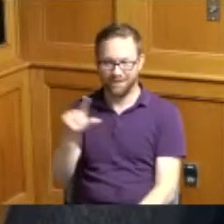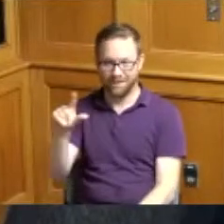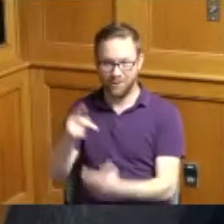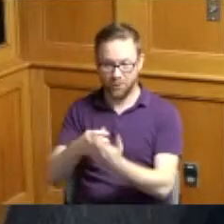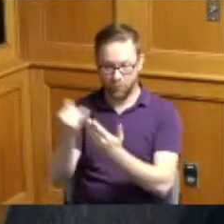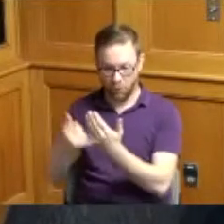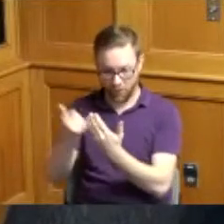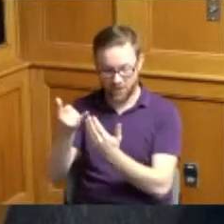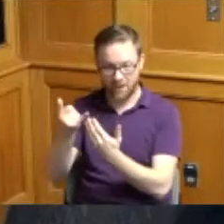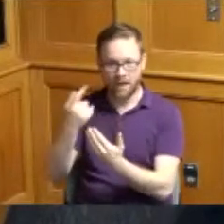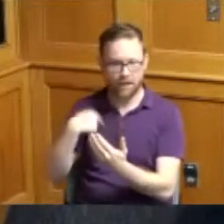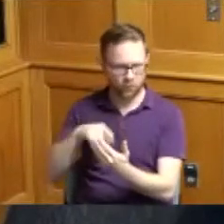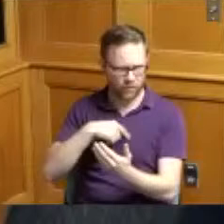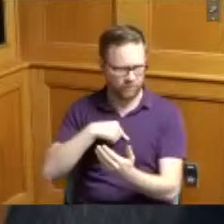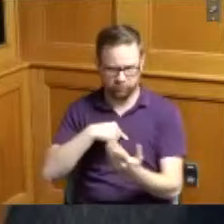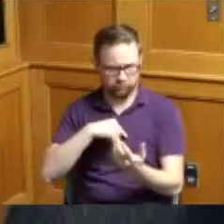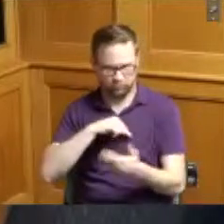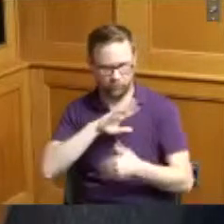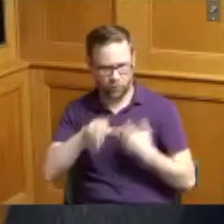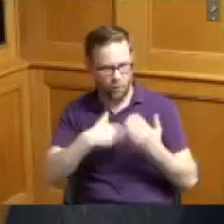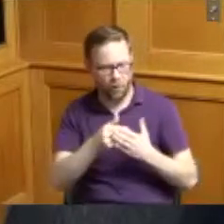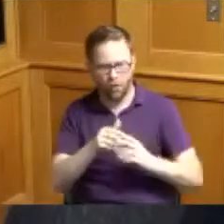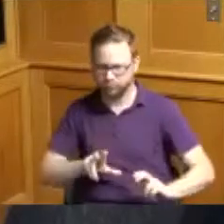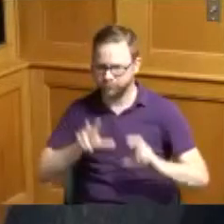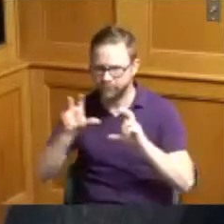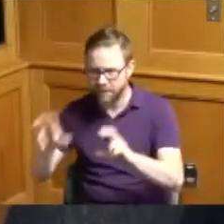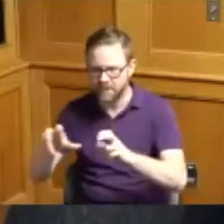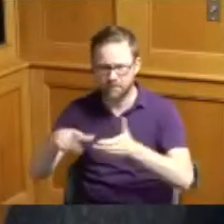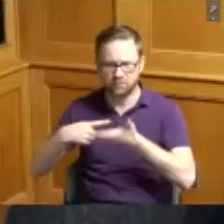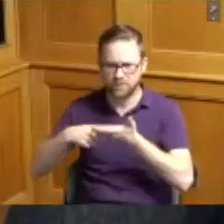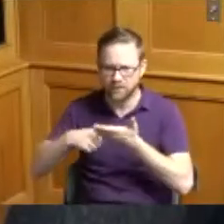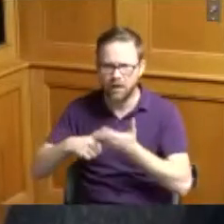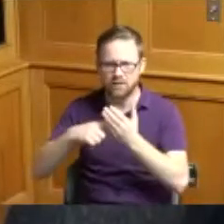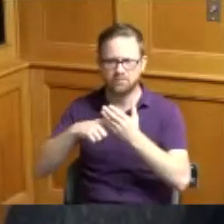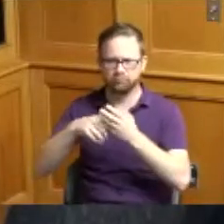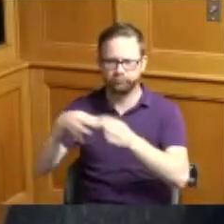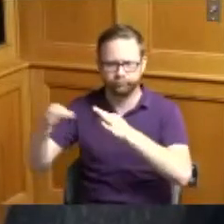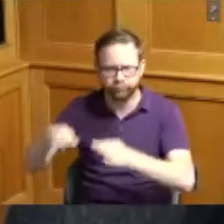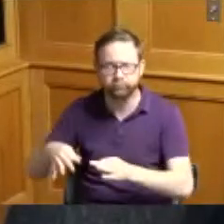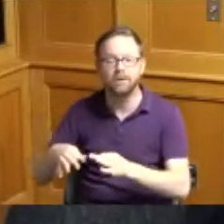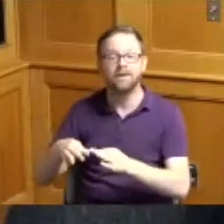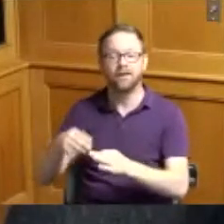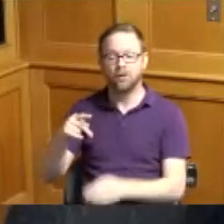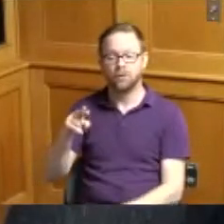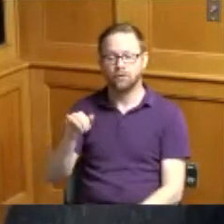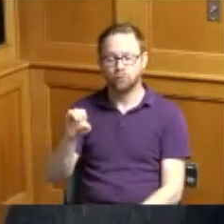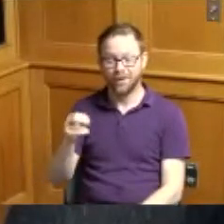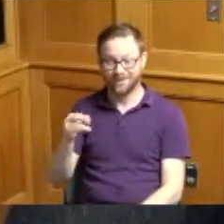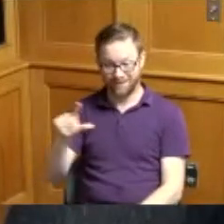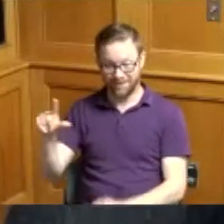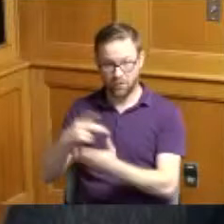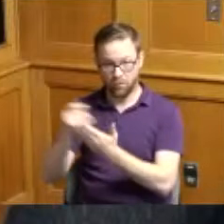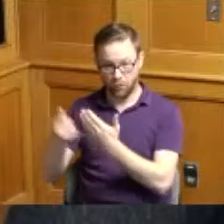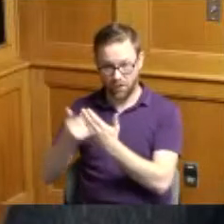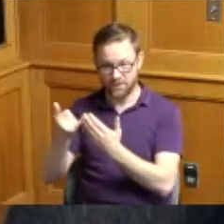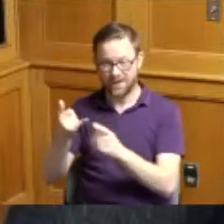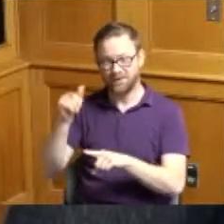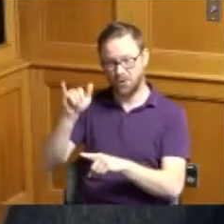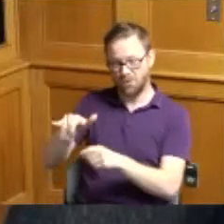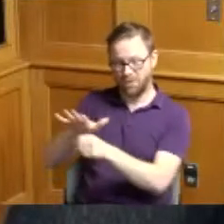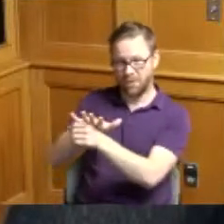have all talked about and invested in The Price Hill project Price Hill is Ground Zero for many